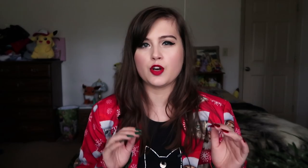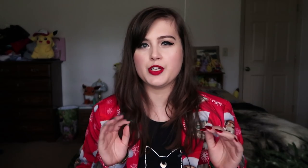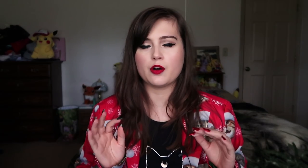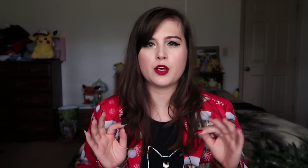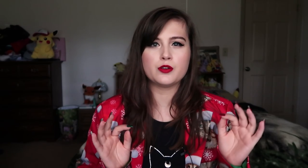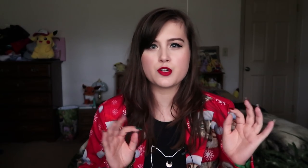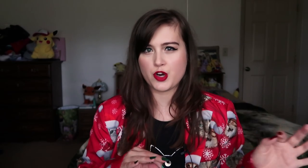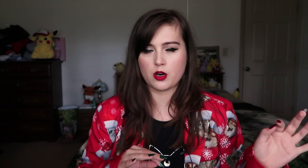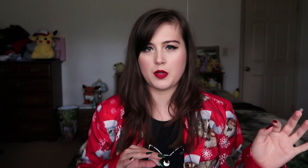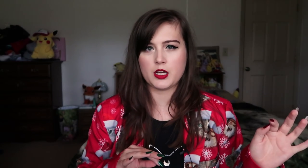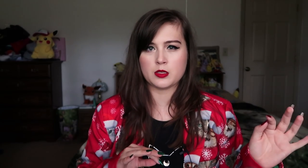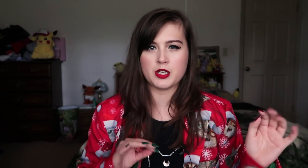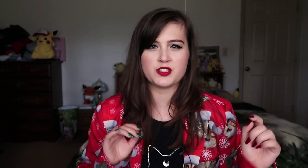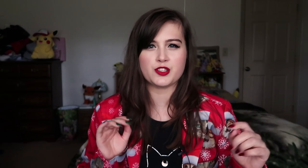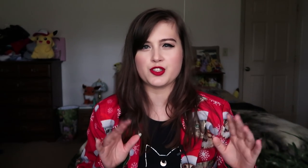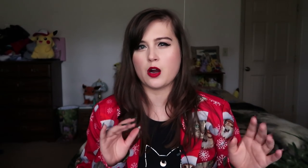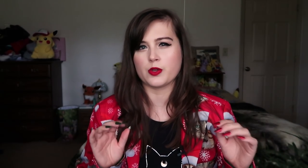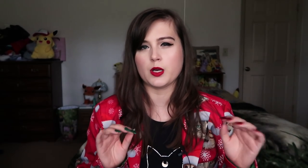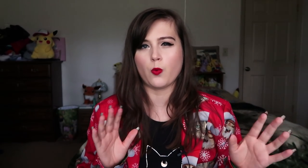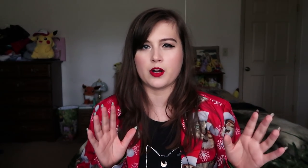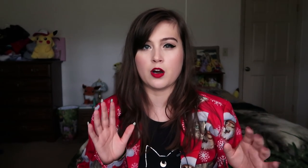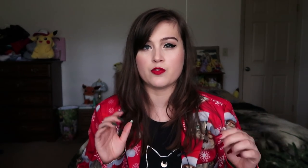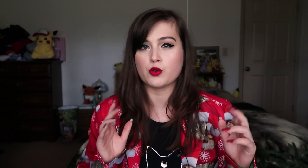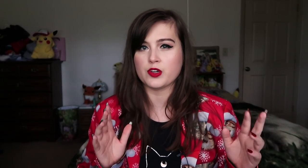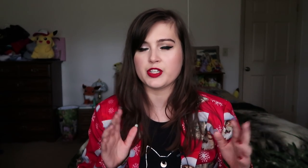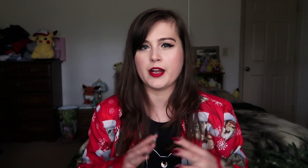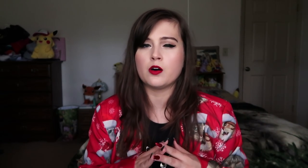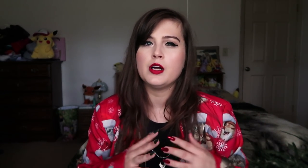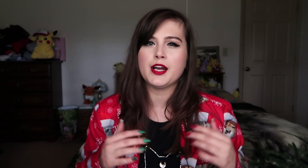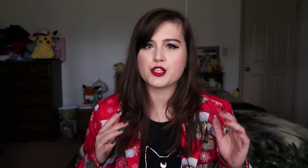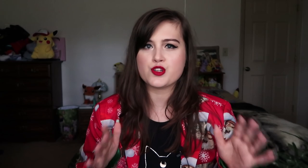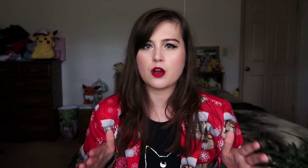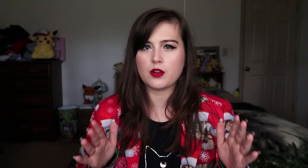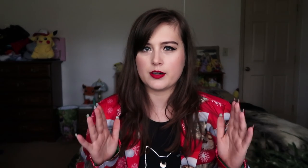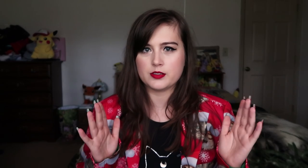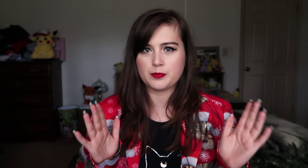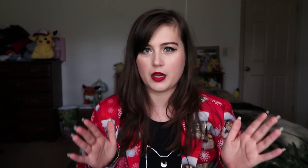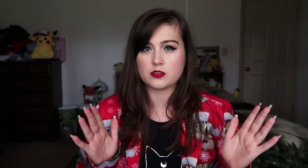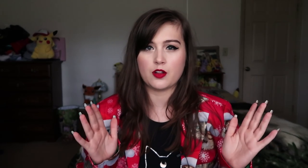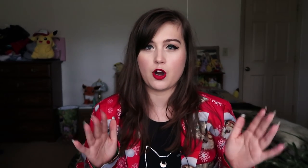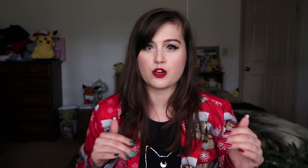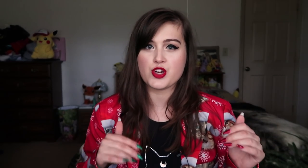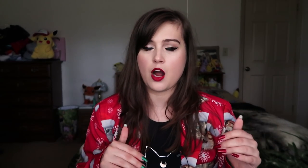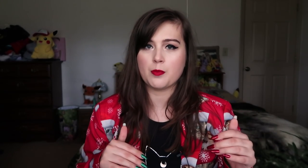So, if you don't know who Cheryl Blossom is and you're not really aware of Riverdale, it's a show that is based on the Archie comics,